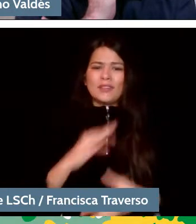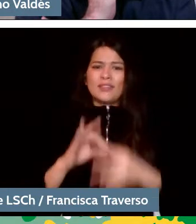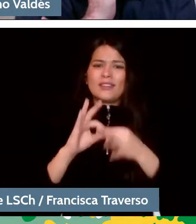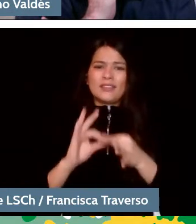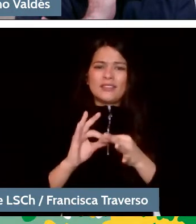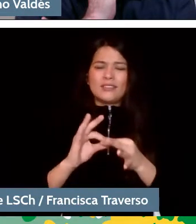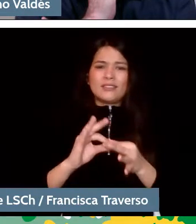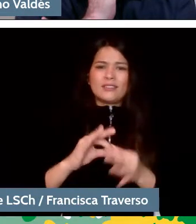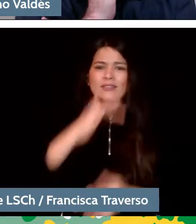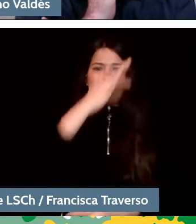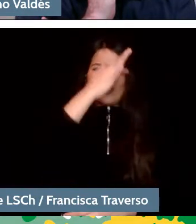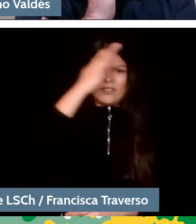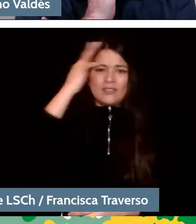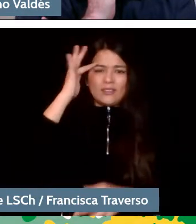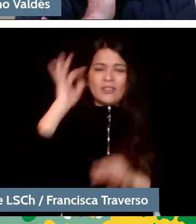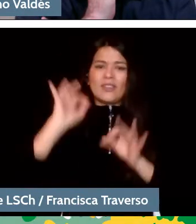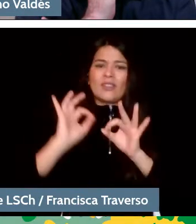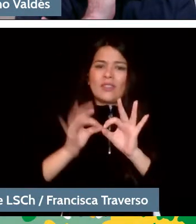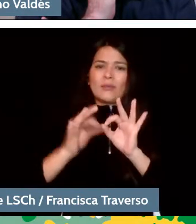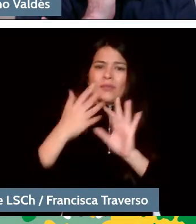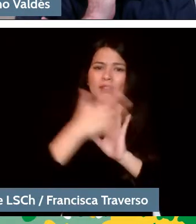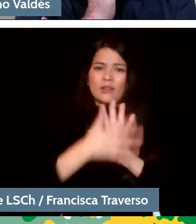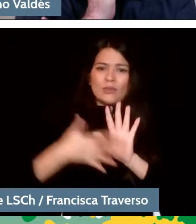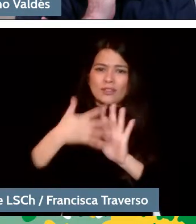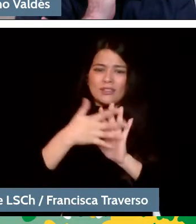for the interpretation in Chilean sign language.